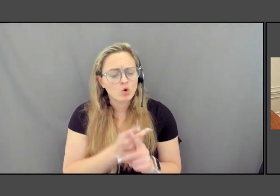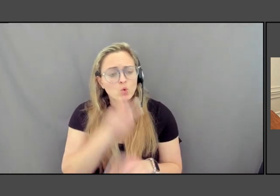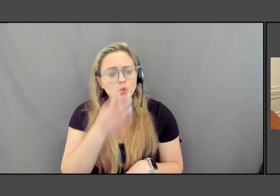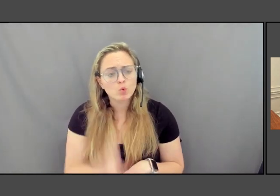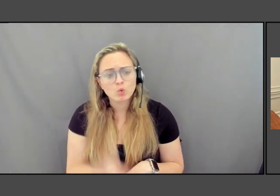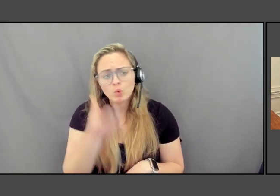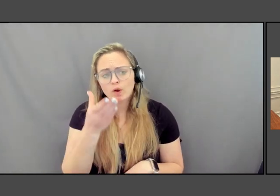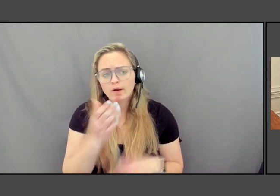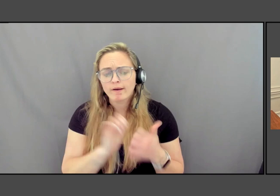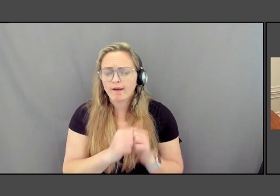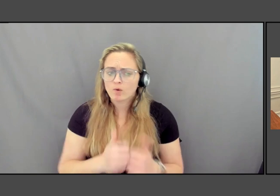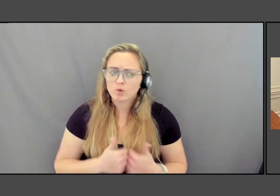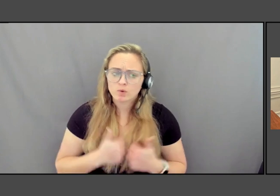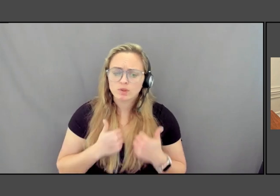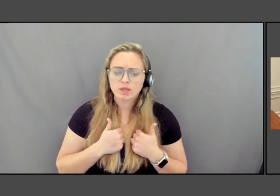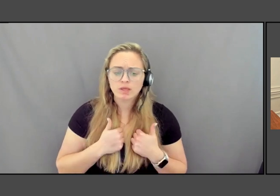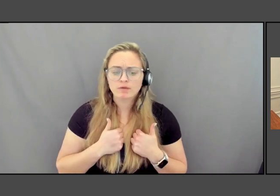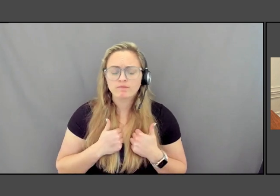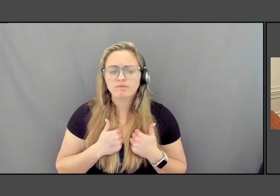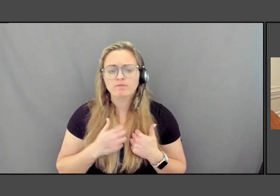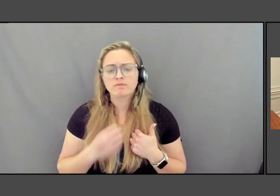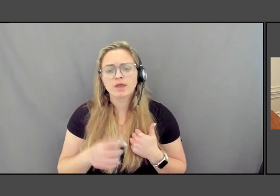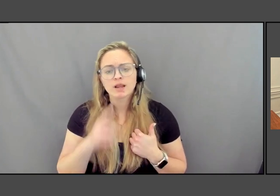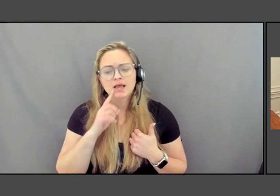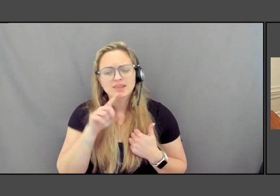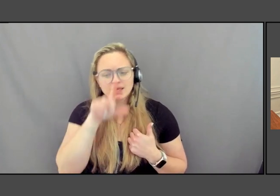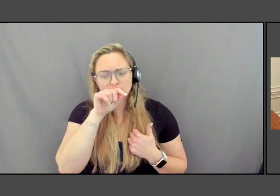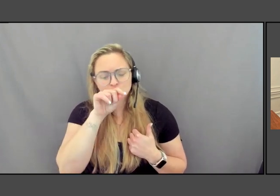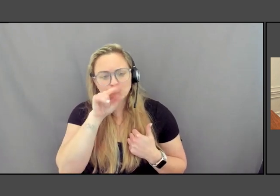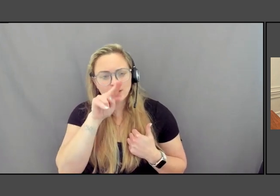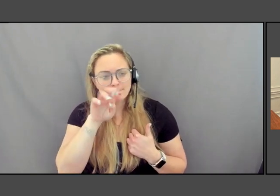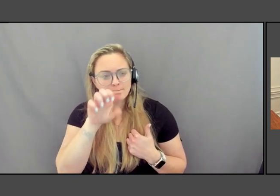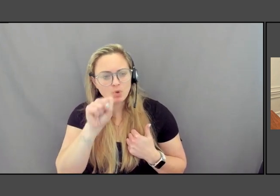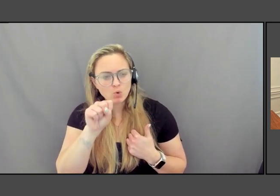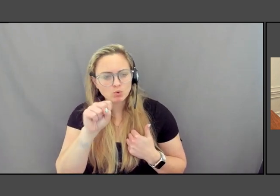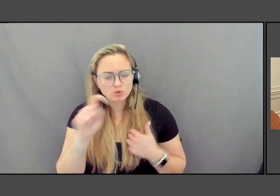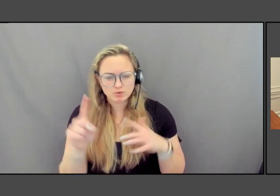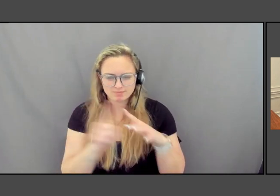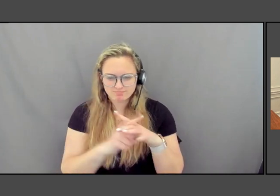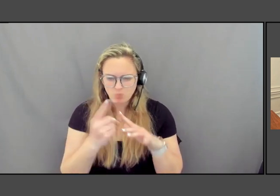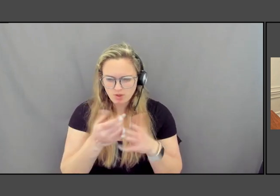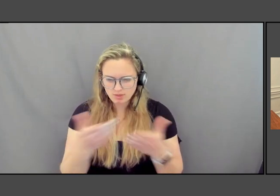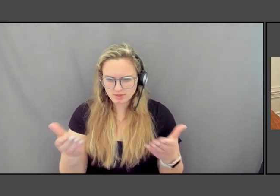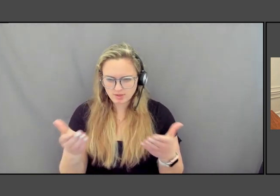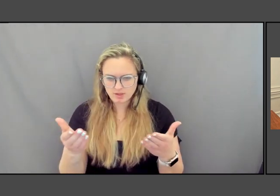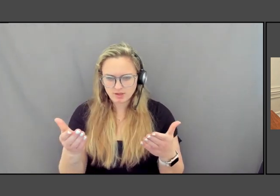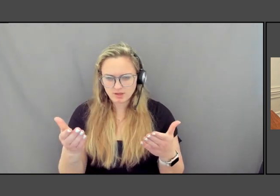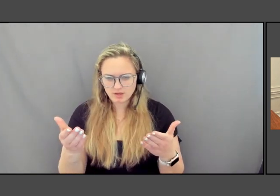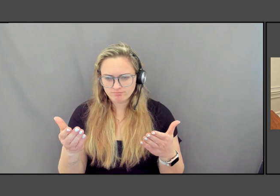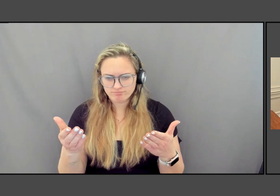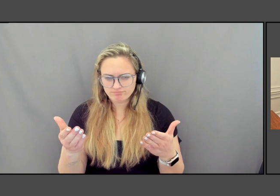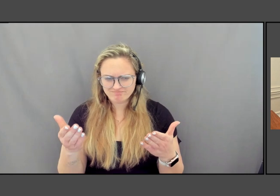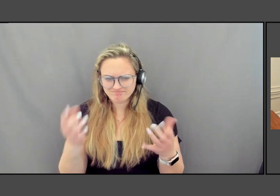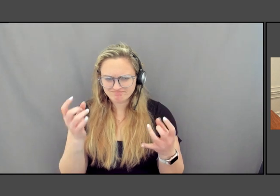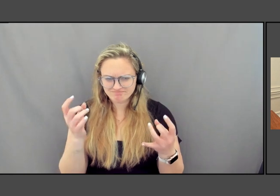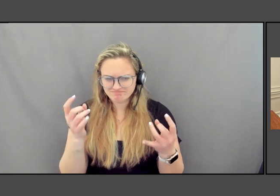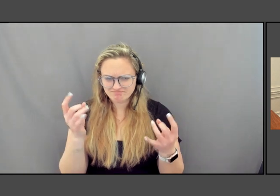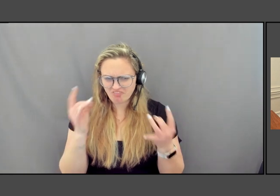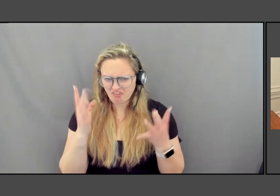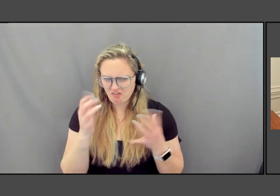And I think chicken bones came up as one kind of horrifying idea that we're going to be known as the chicken eaters.